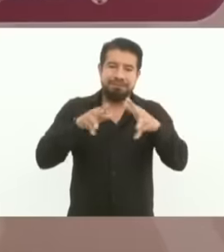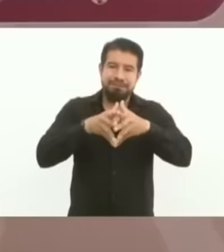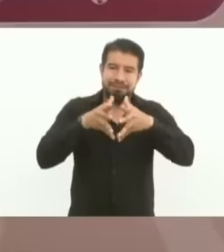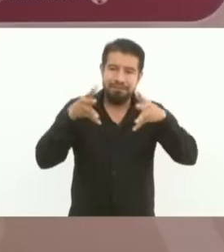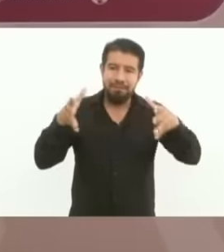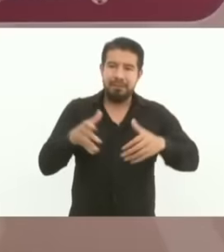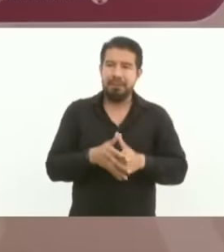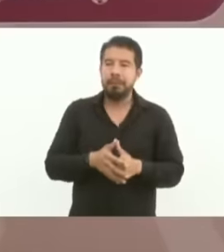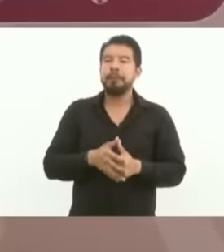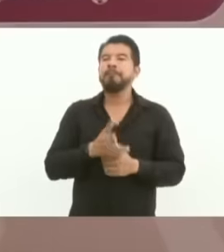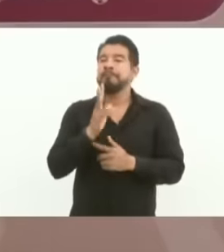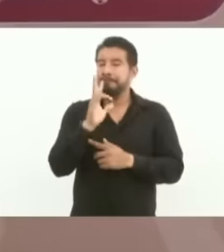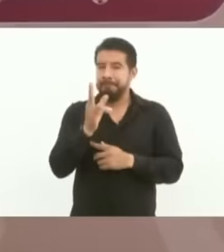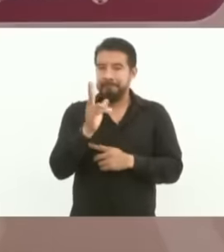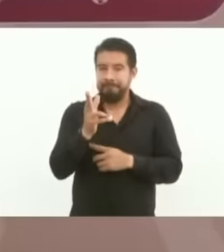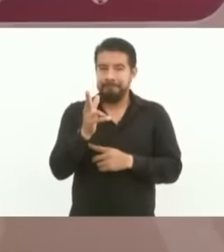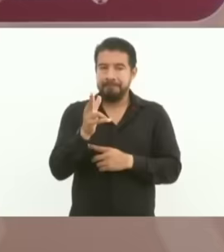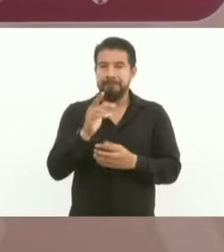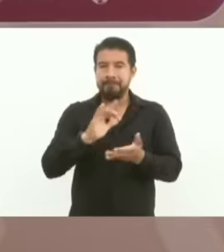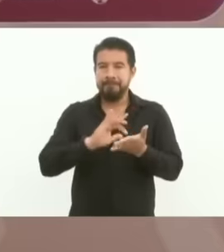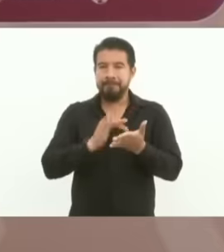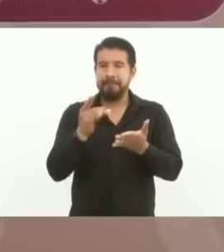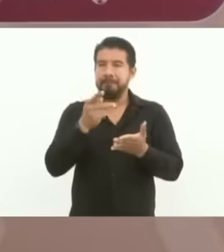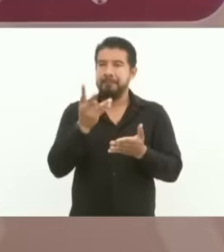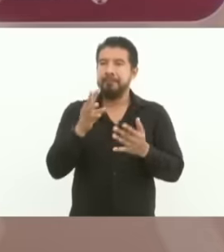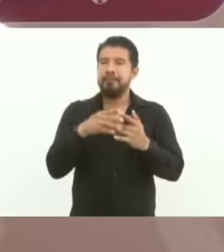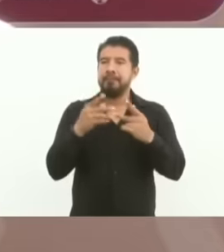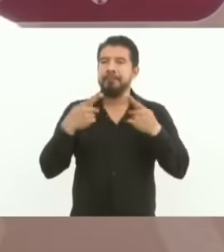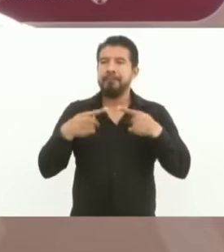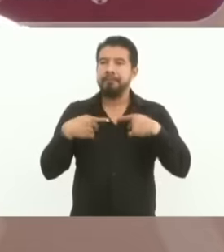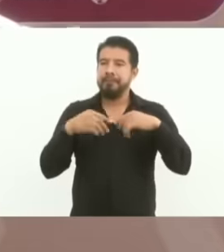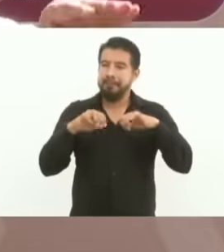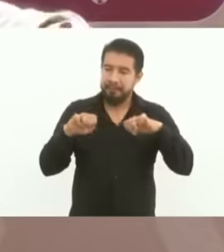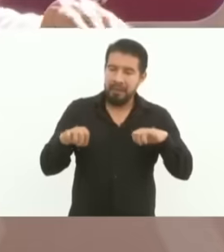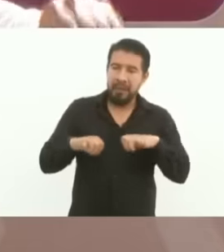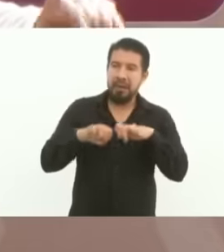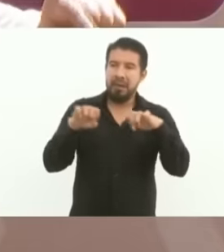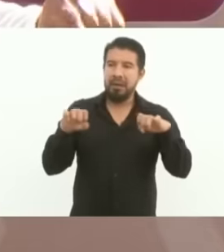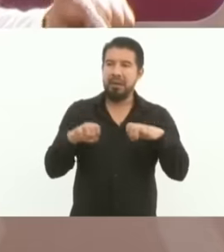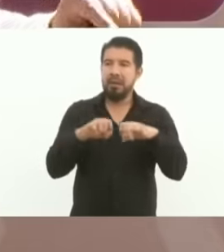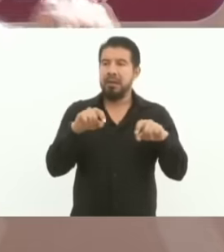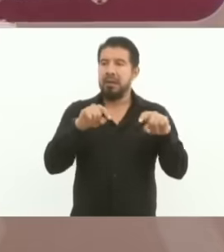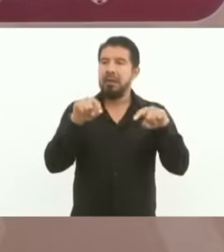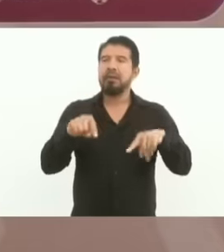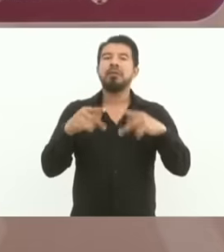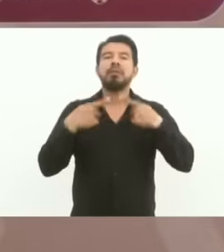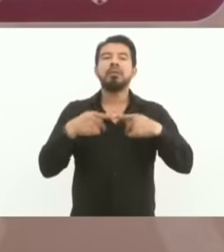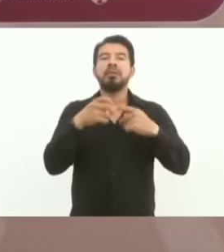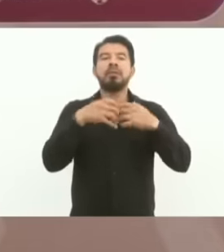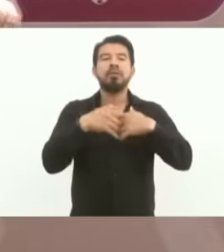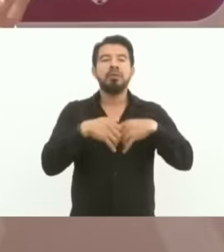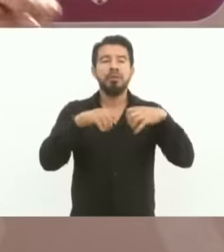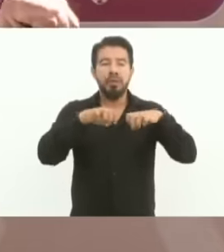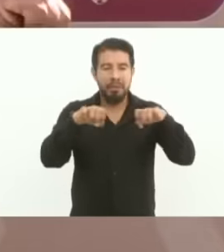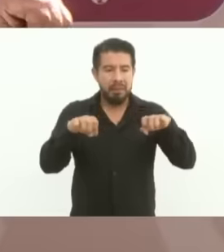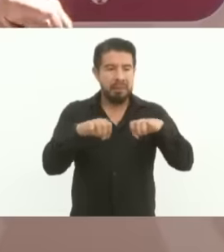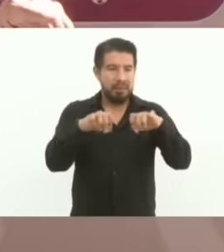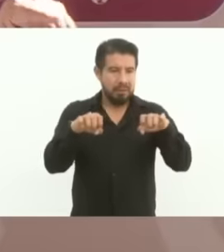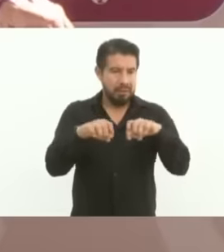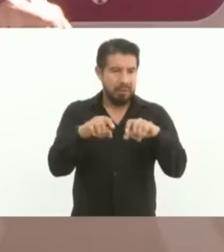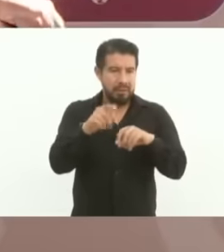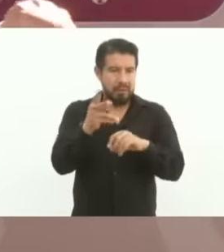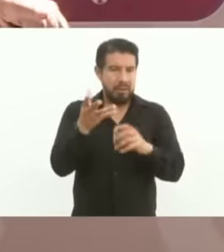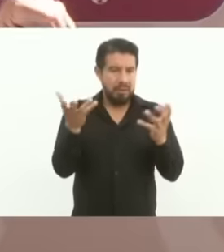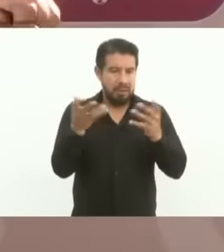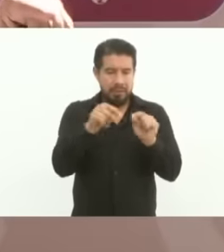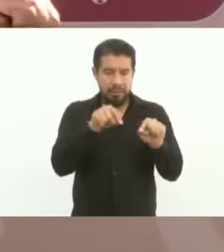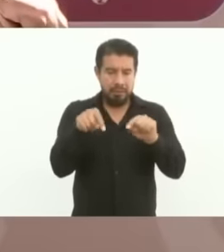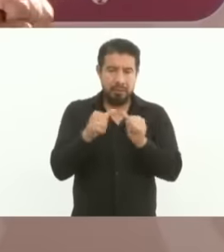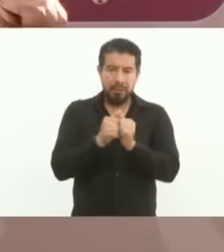course thank the companies, those from the companies are here, a round of applause for